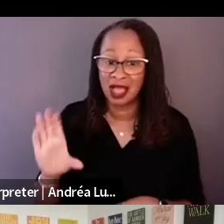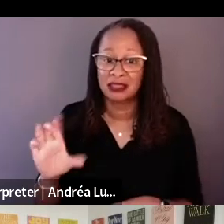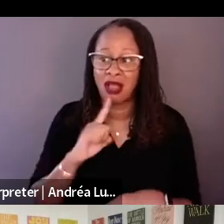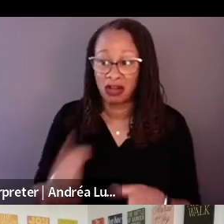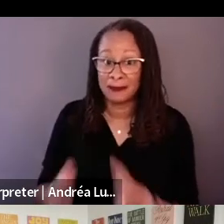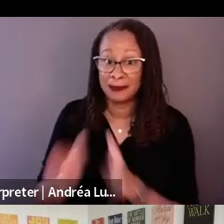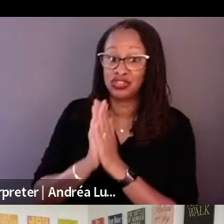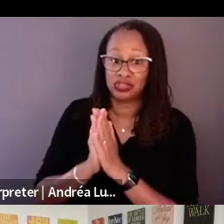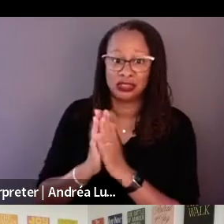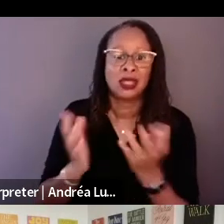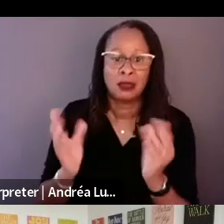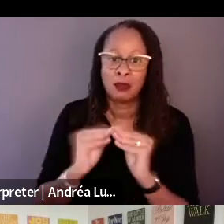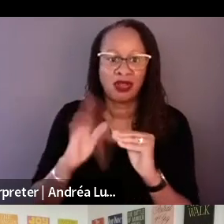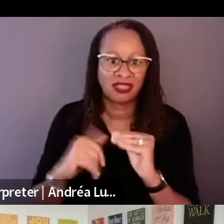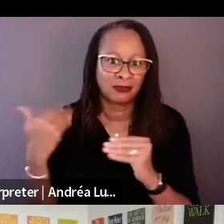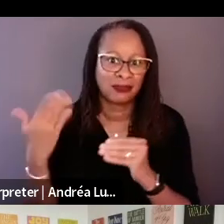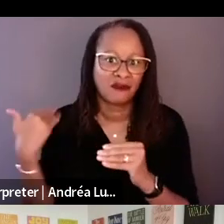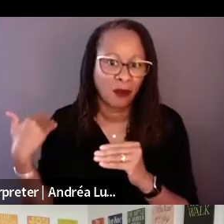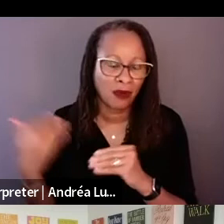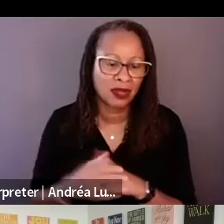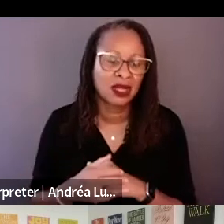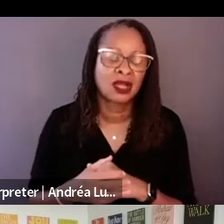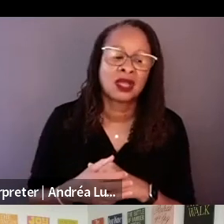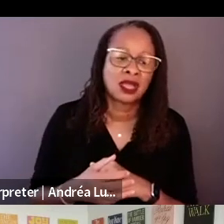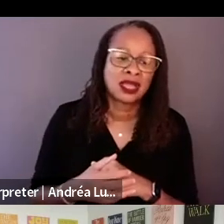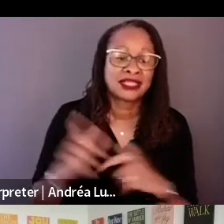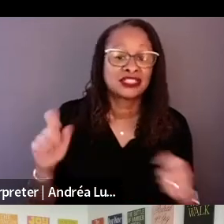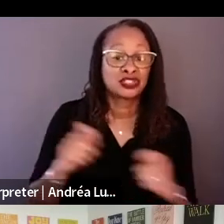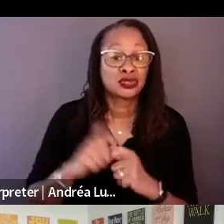ever. There are ones that should be, and that's a better route.